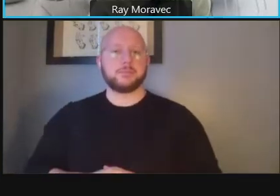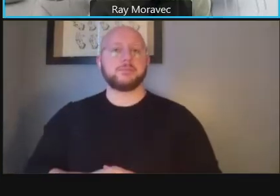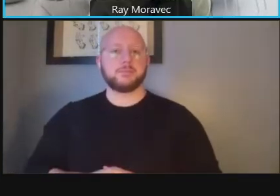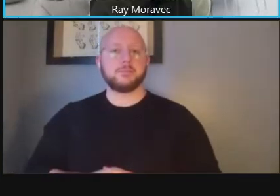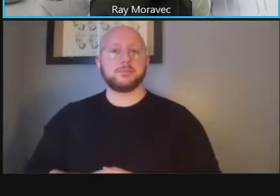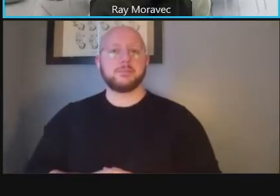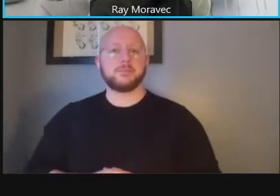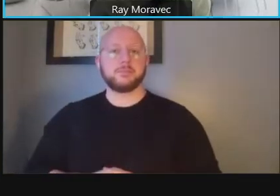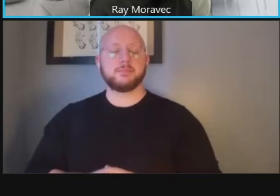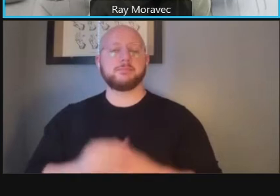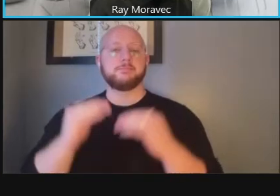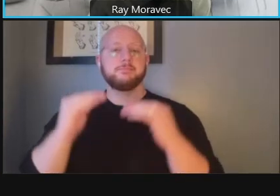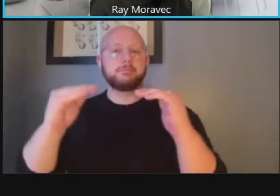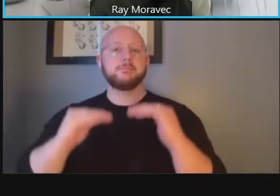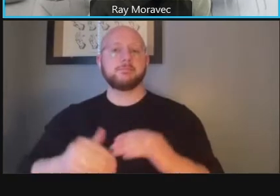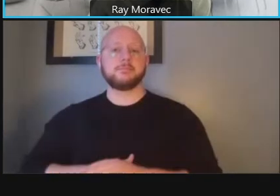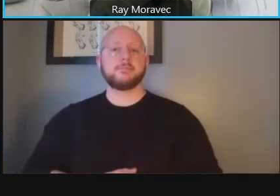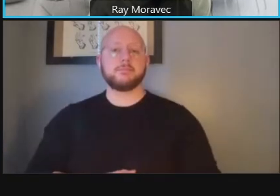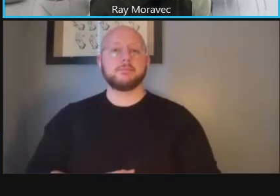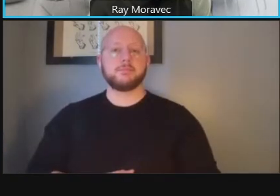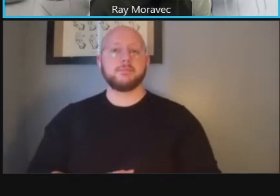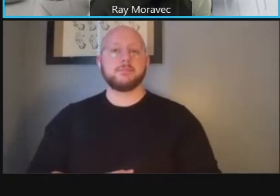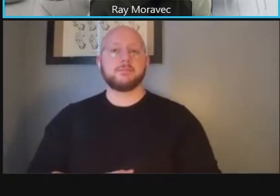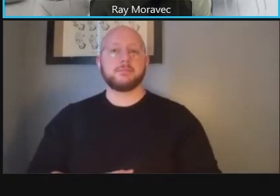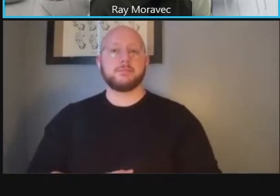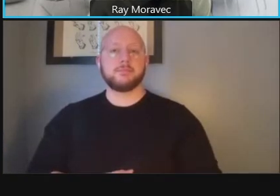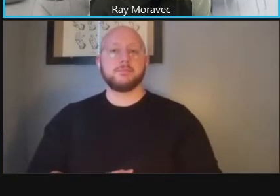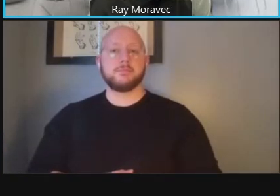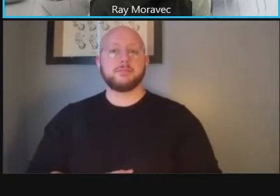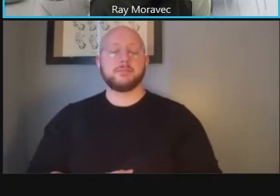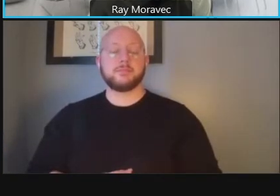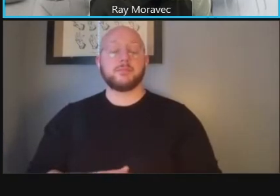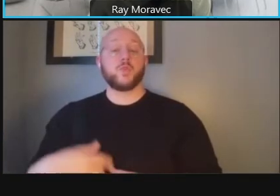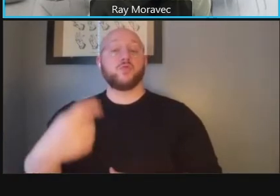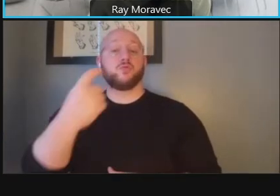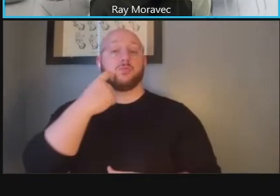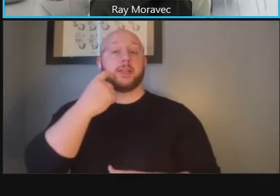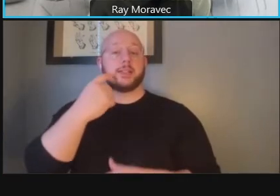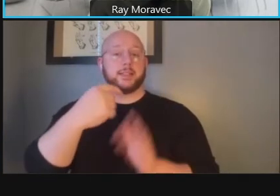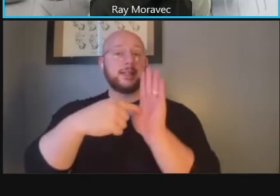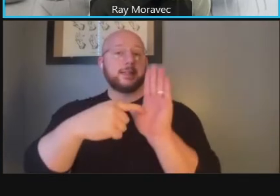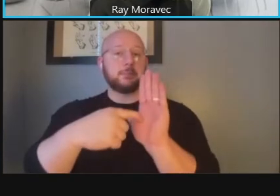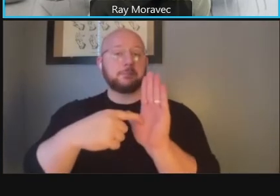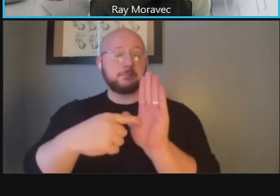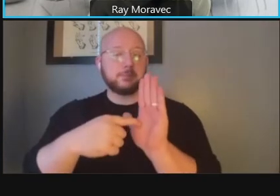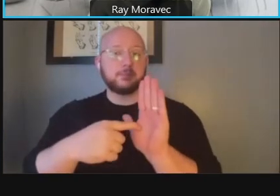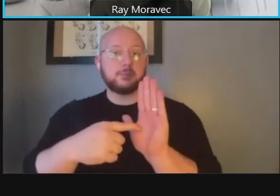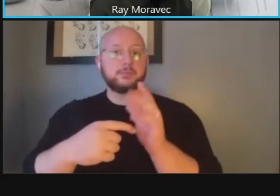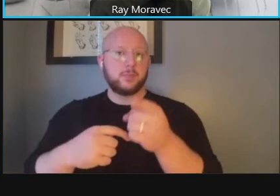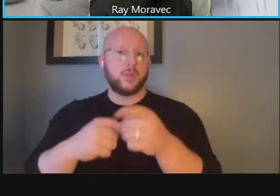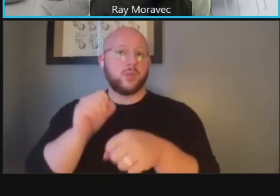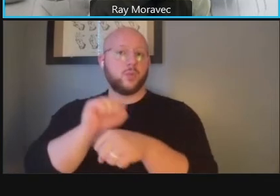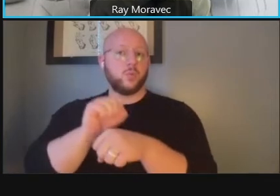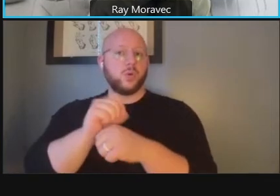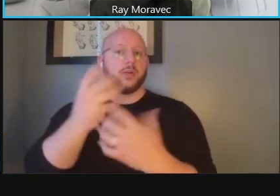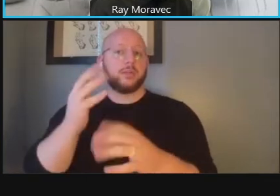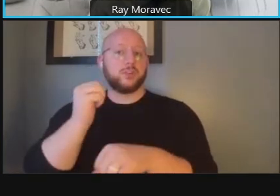you go to the next slide recent example um is the work that has been done at the udc student